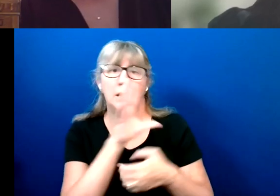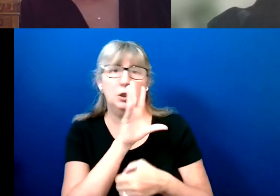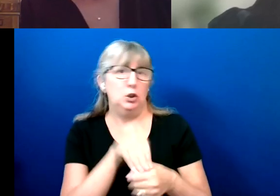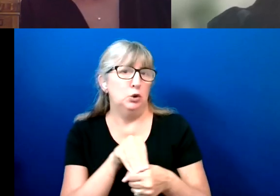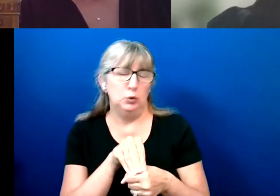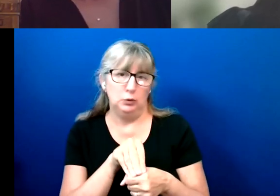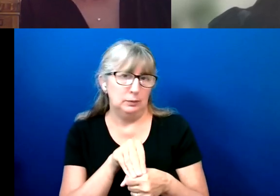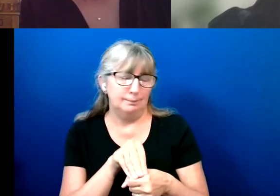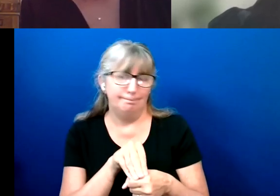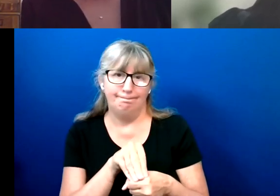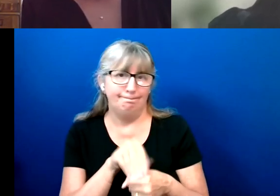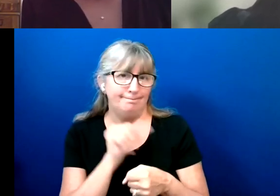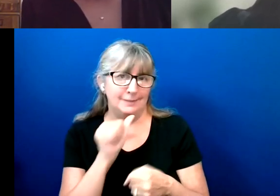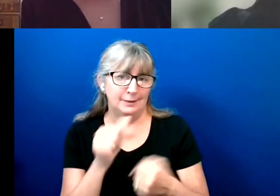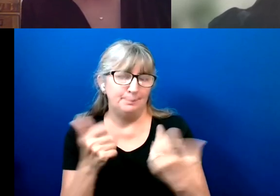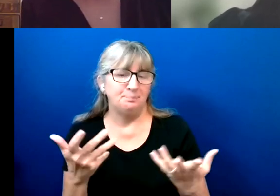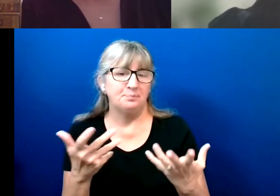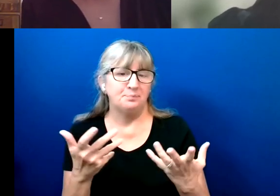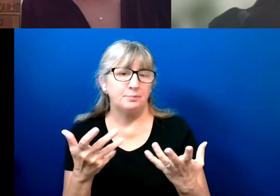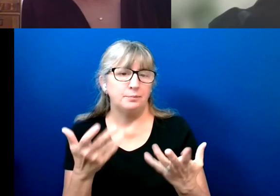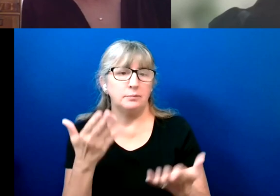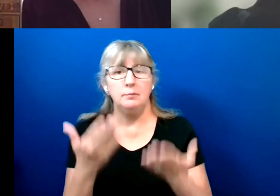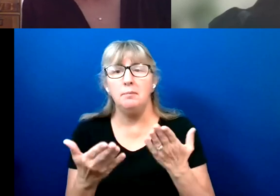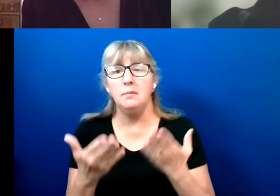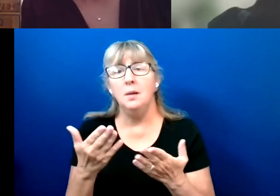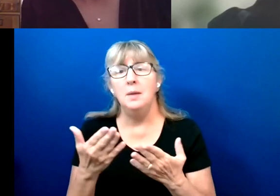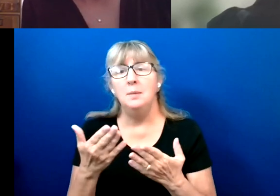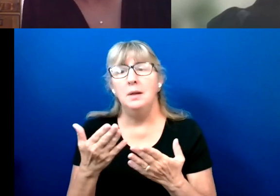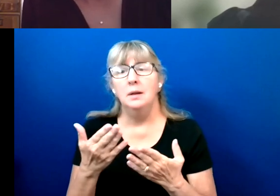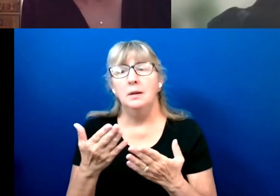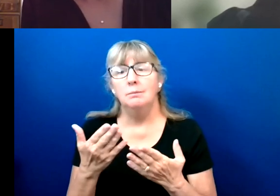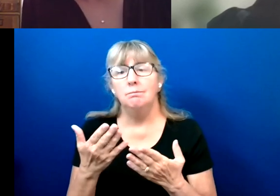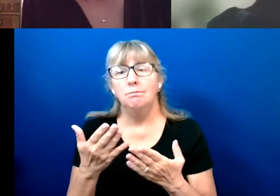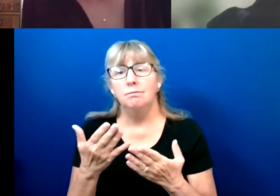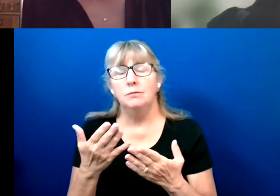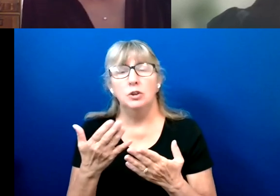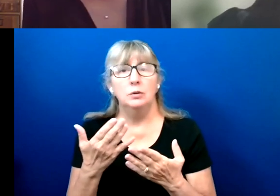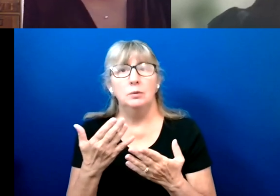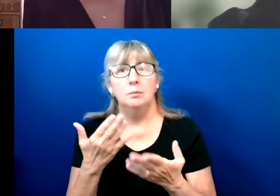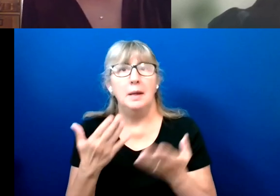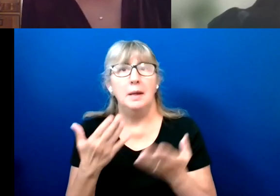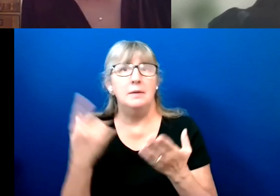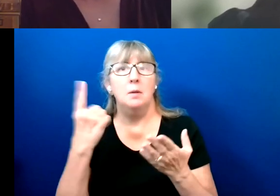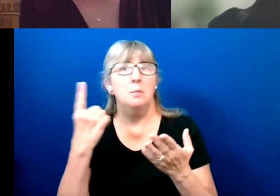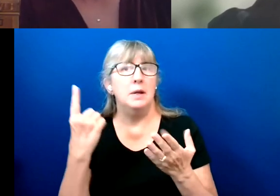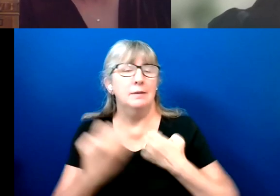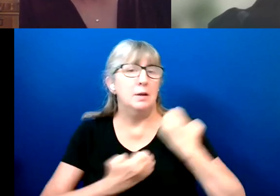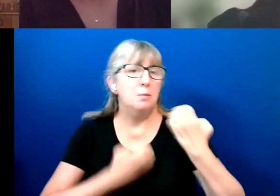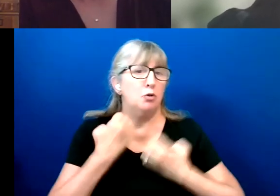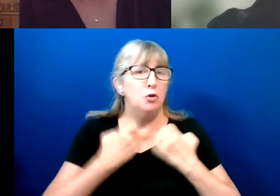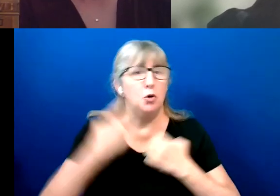So if you don't -- you might have some sort of emotional or cognitive disability, that